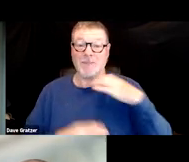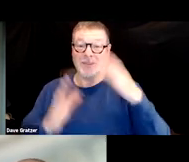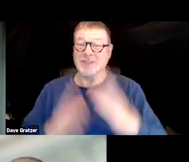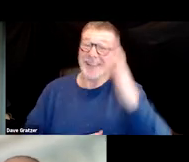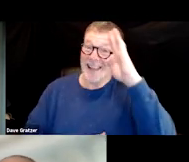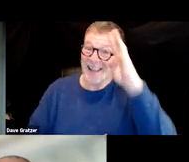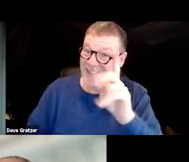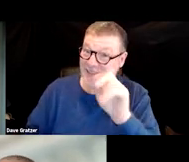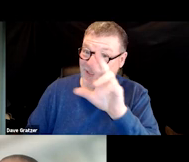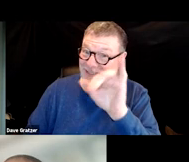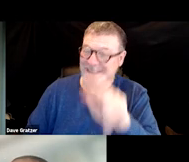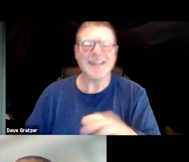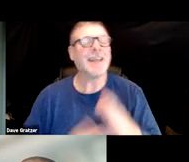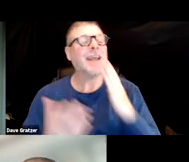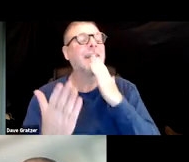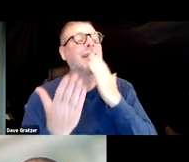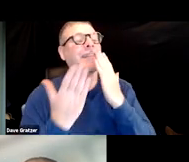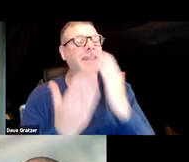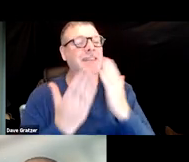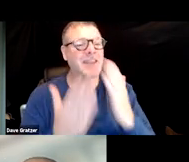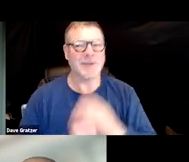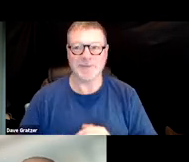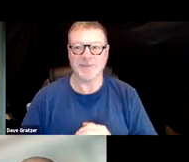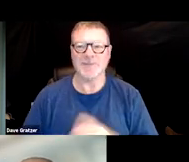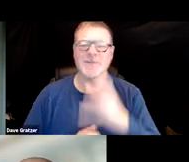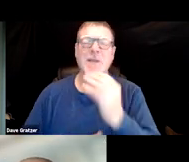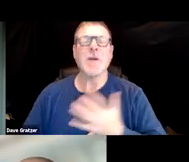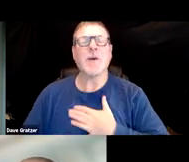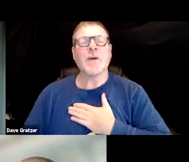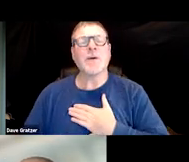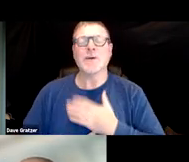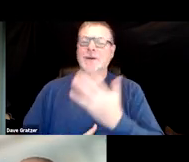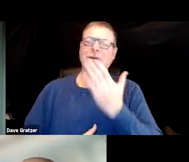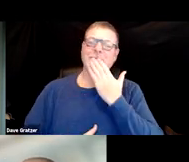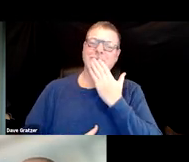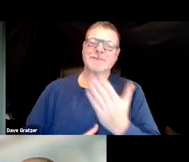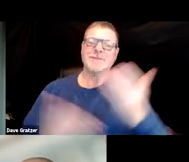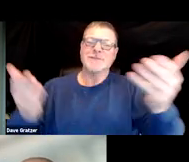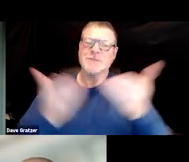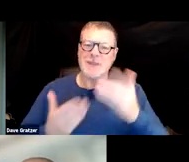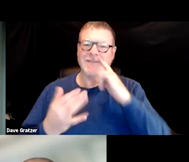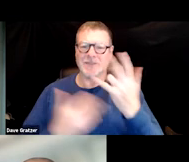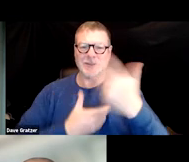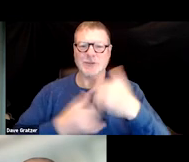Yes, thank you Pam and a warm welcome to all of you for joining us today.